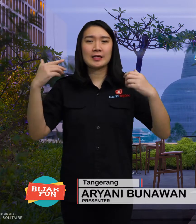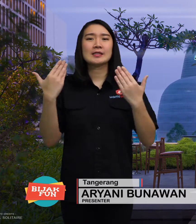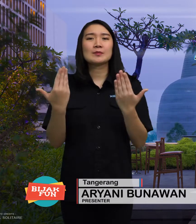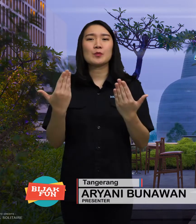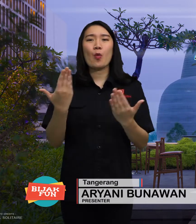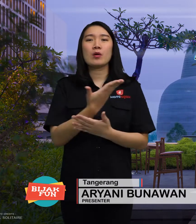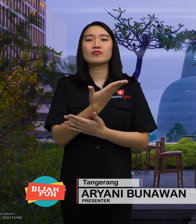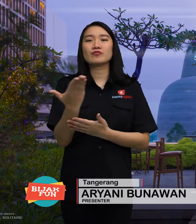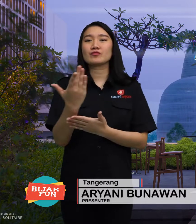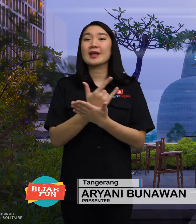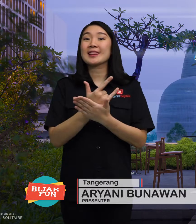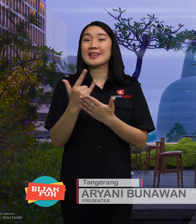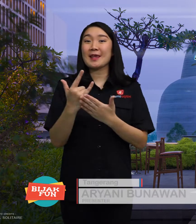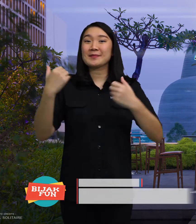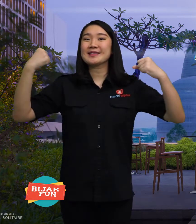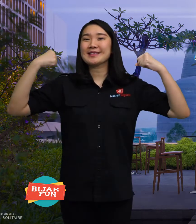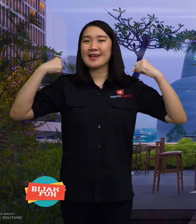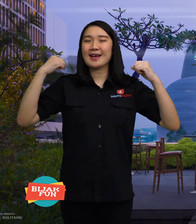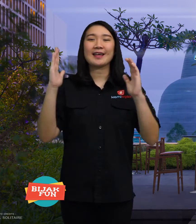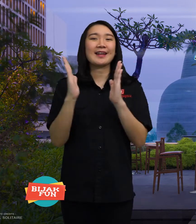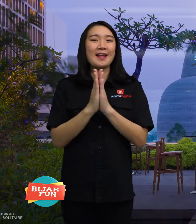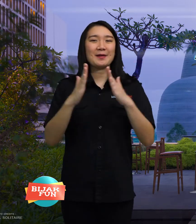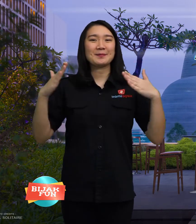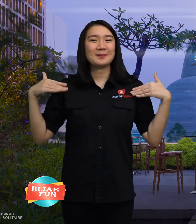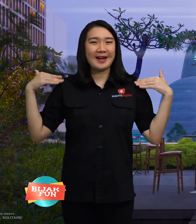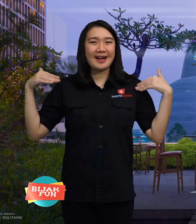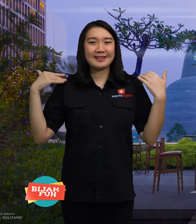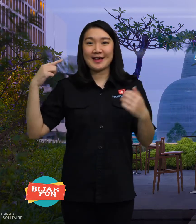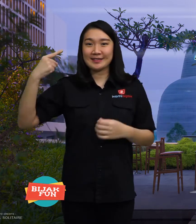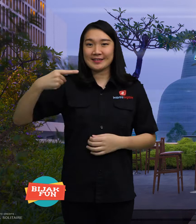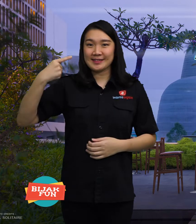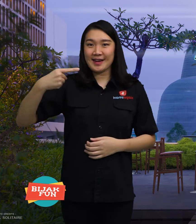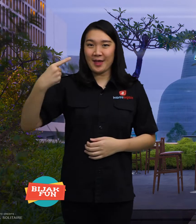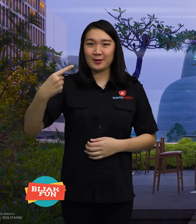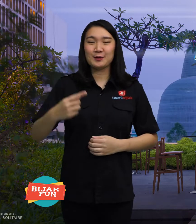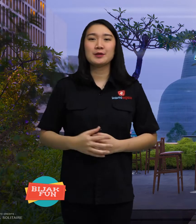May you always be healthy and happy.